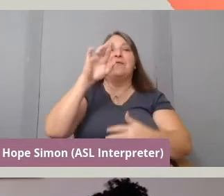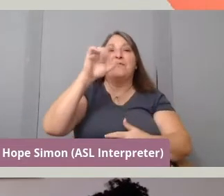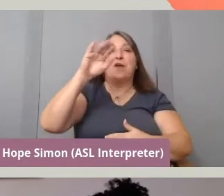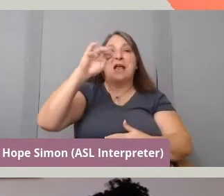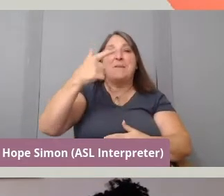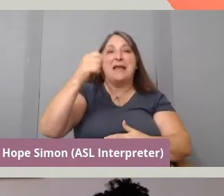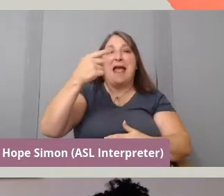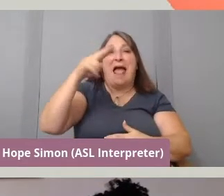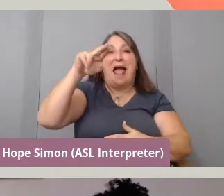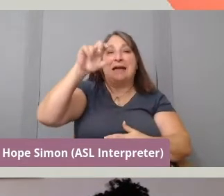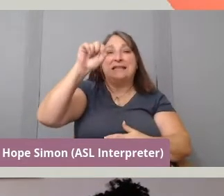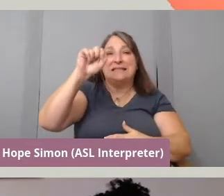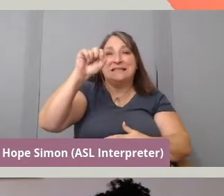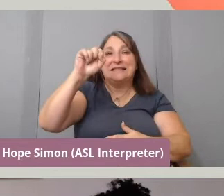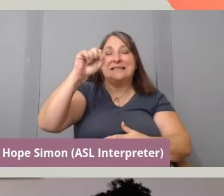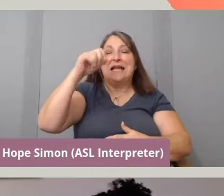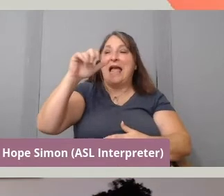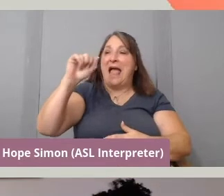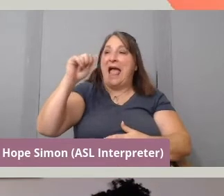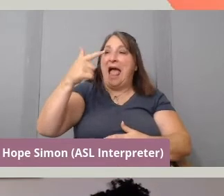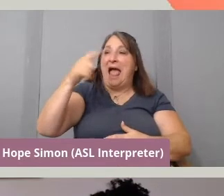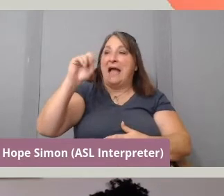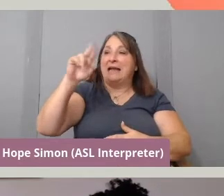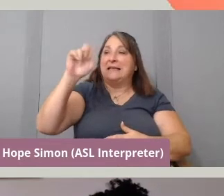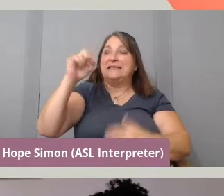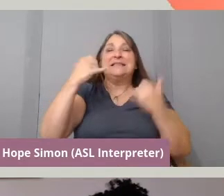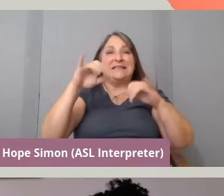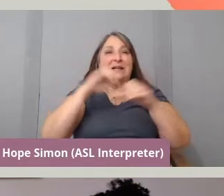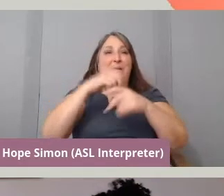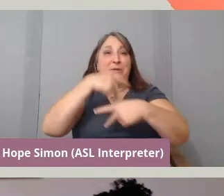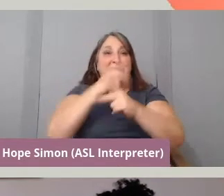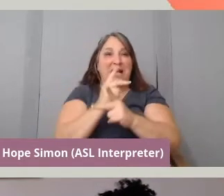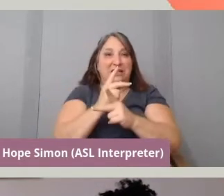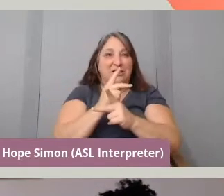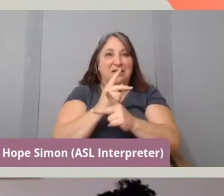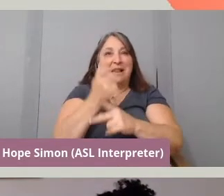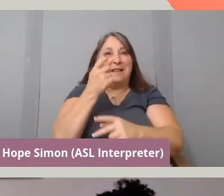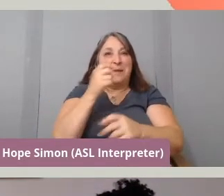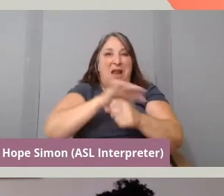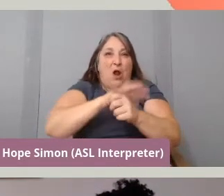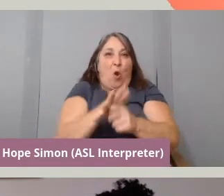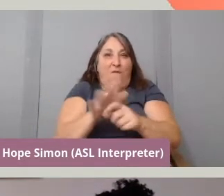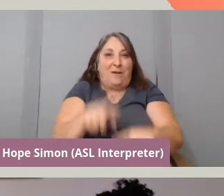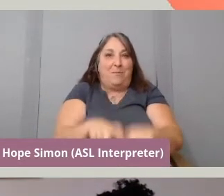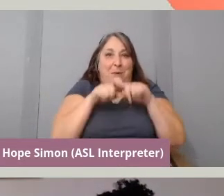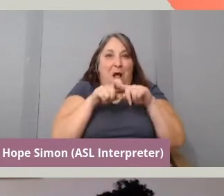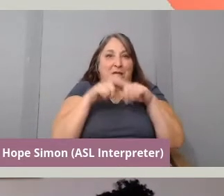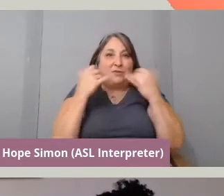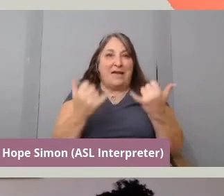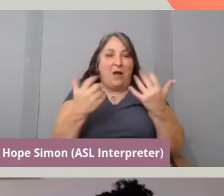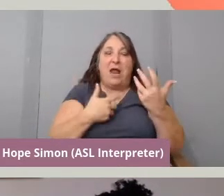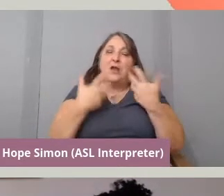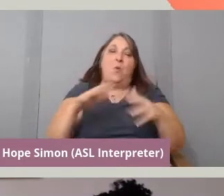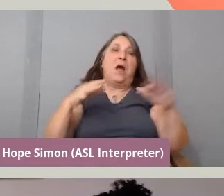that is currently still in production in progress on a little bit of a COVID pause. And I won't over explain the method,